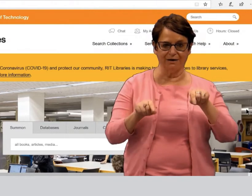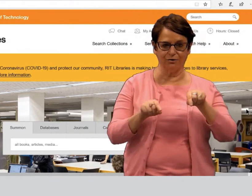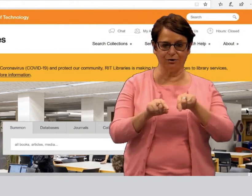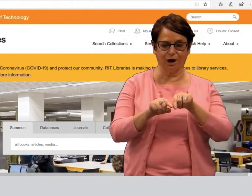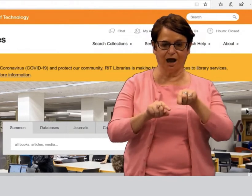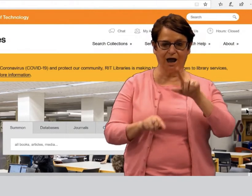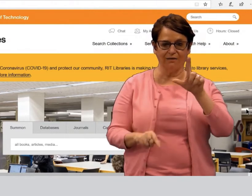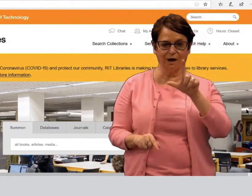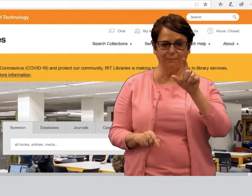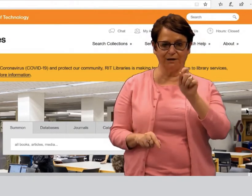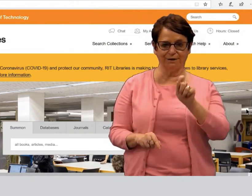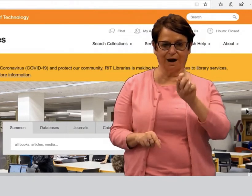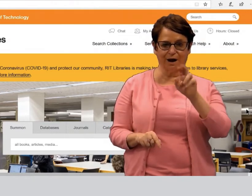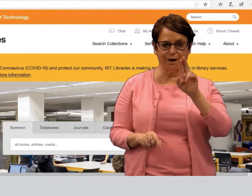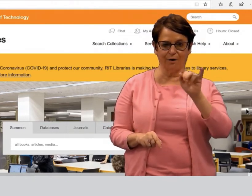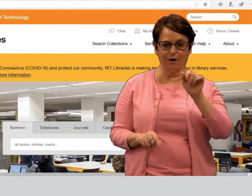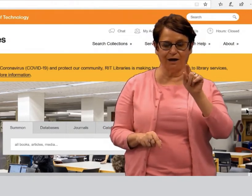Go to the library home page--